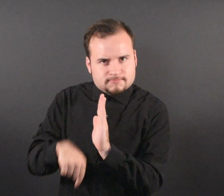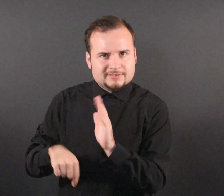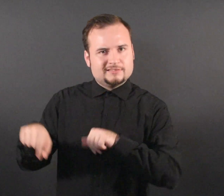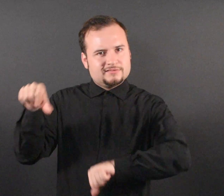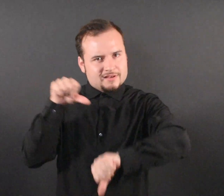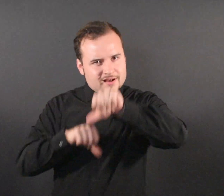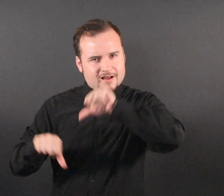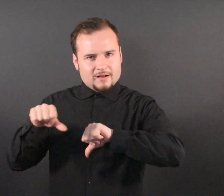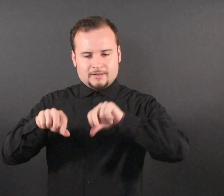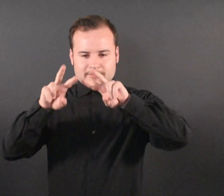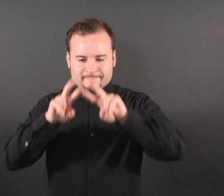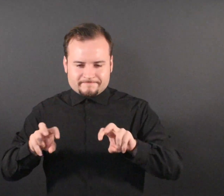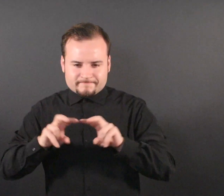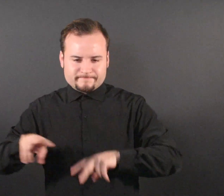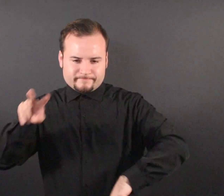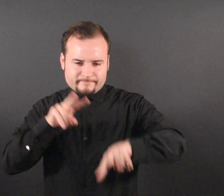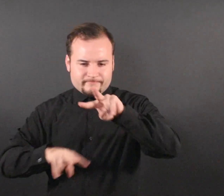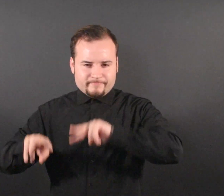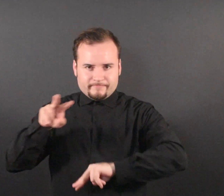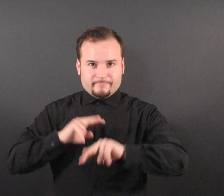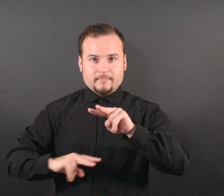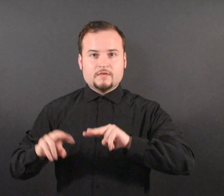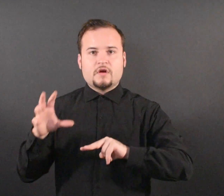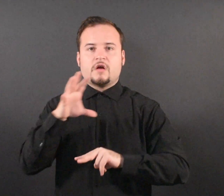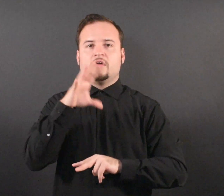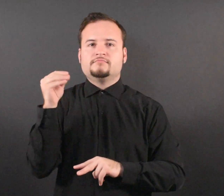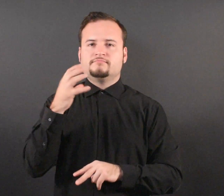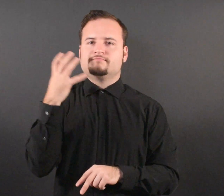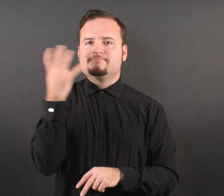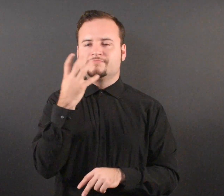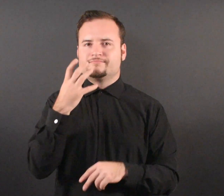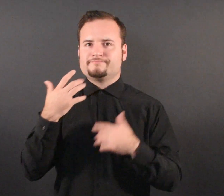evaluation and robust scientific discussion.